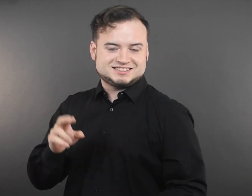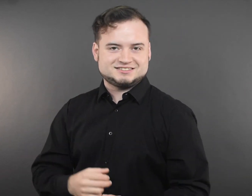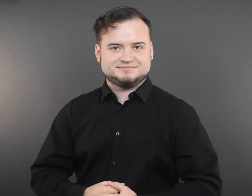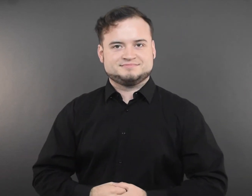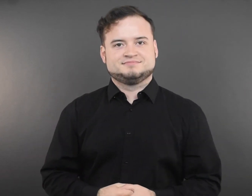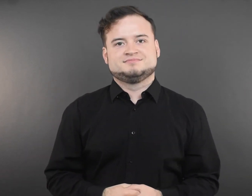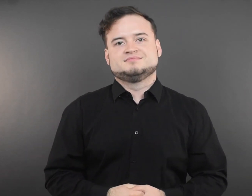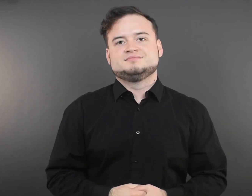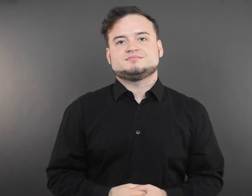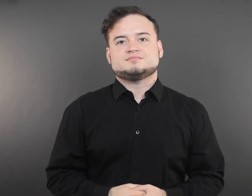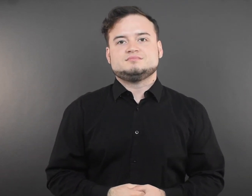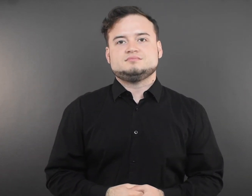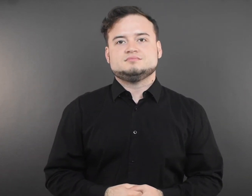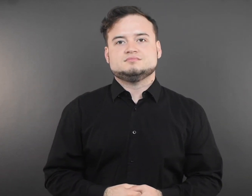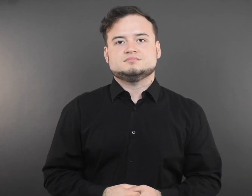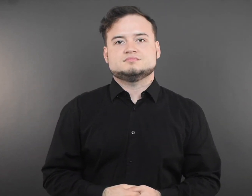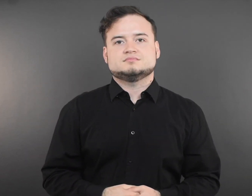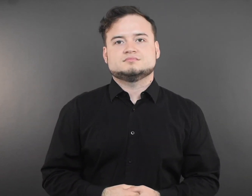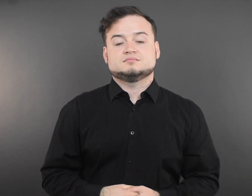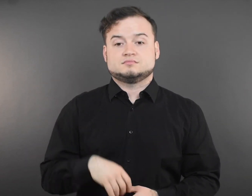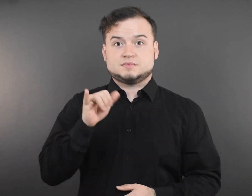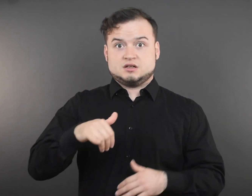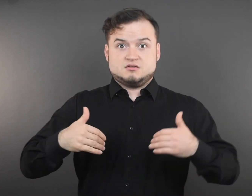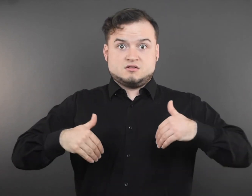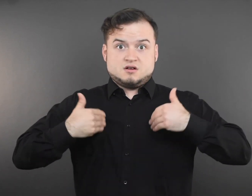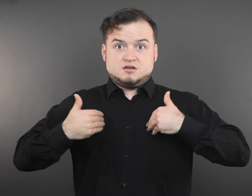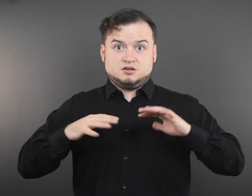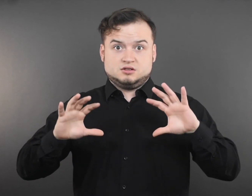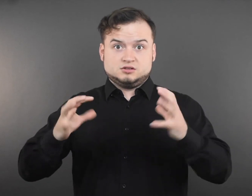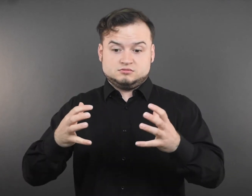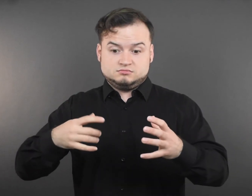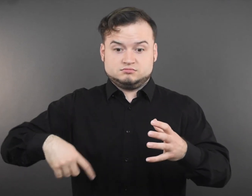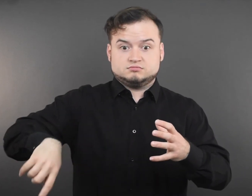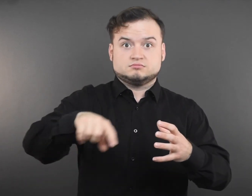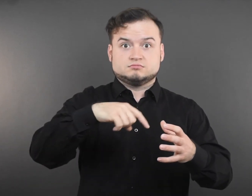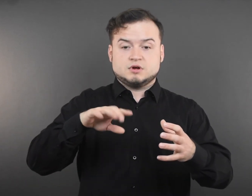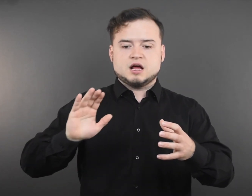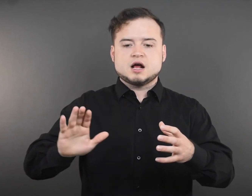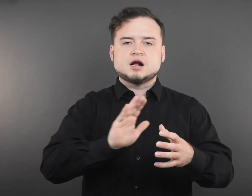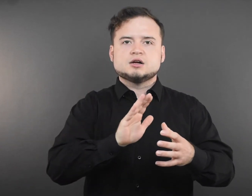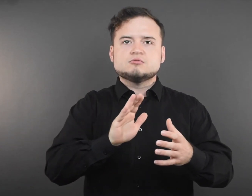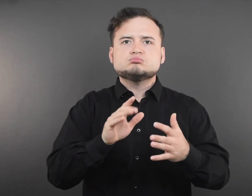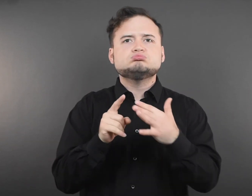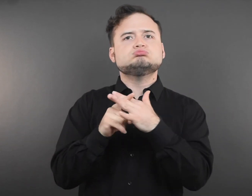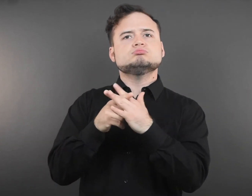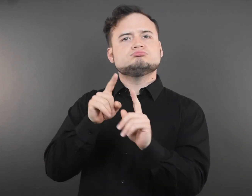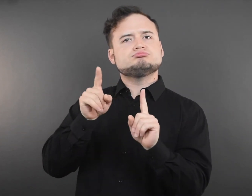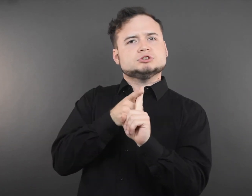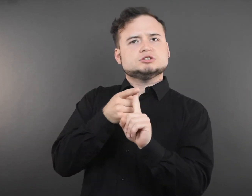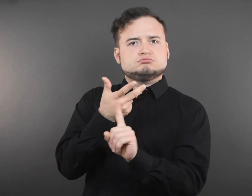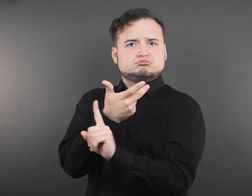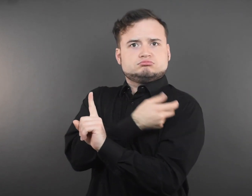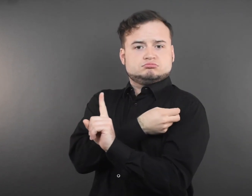Vaccination with a primary series among this age group has lagged behind